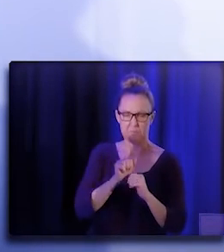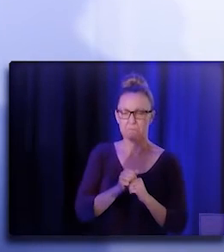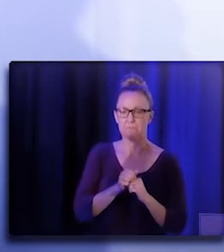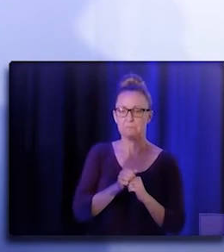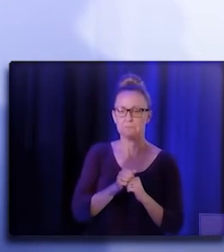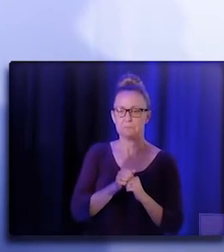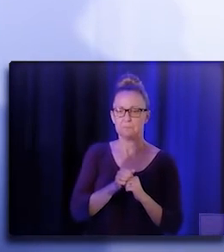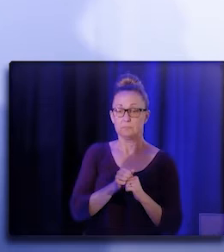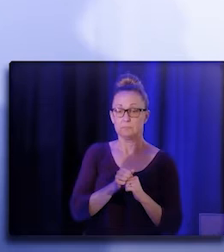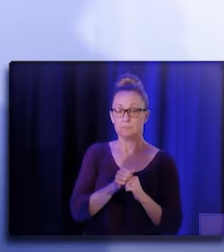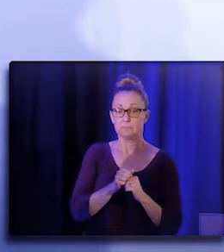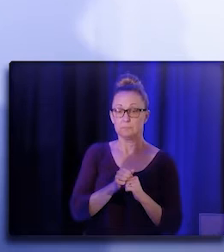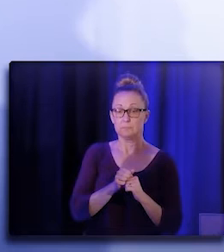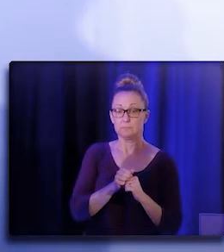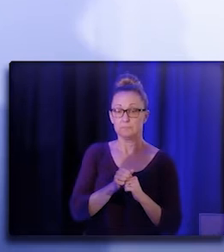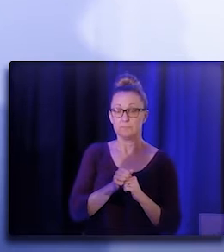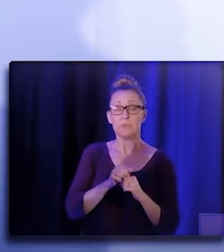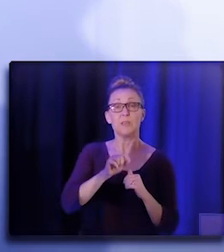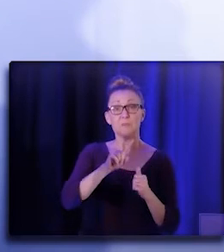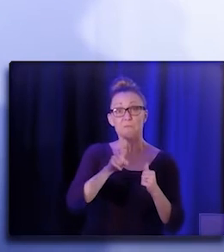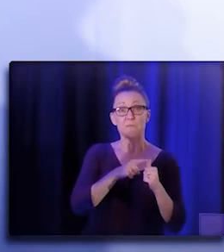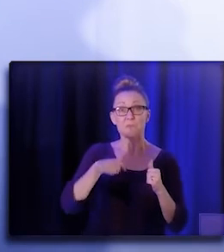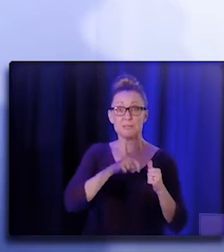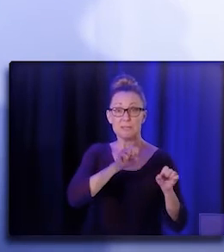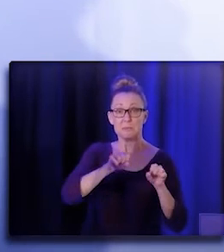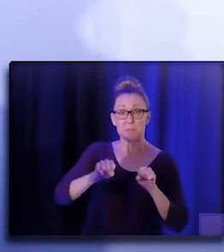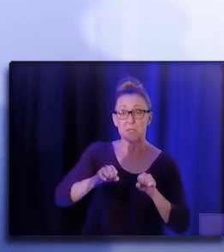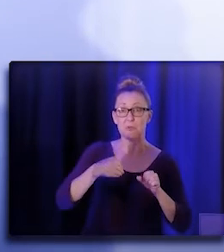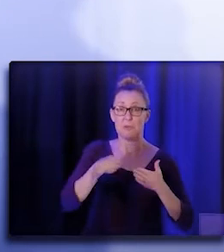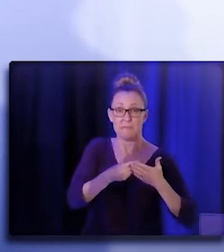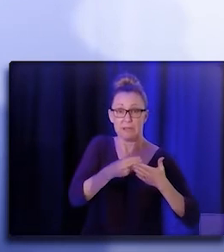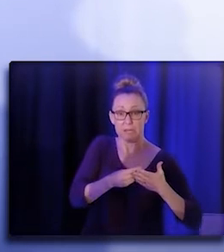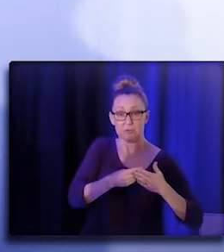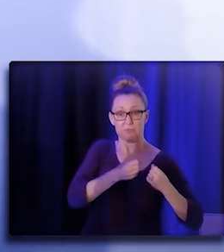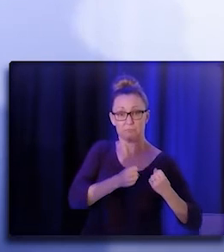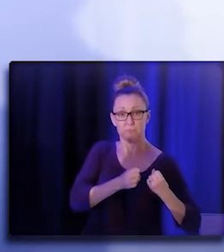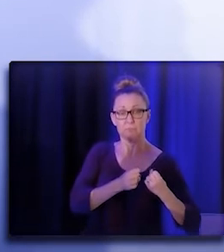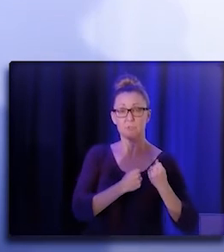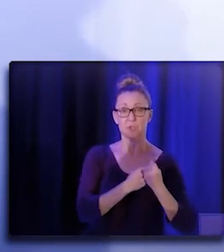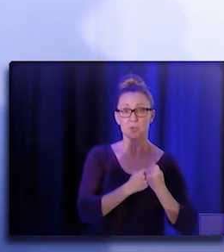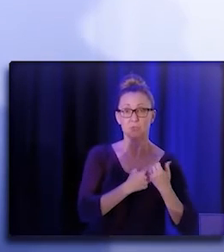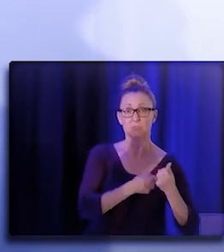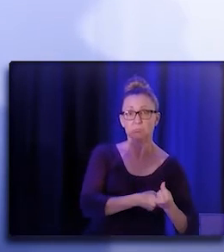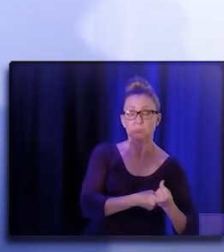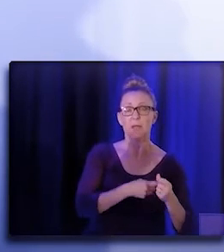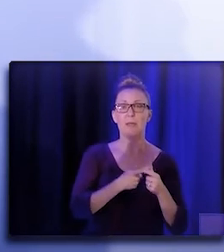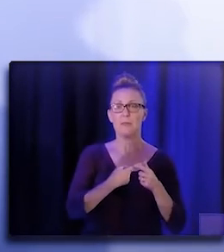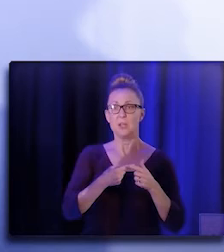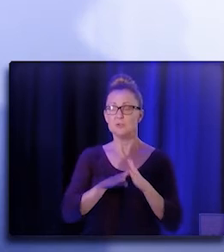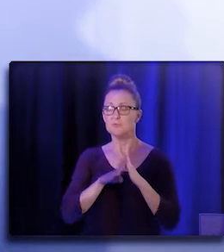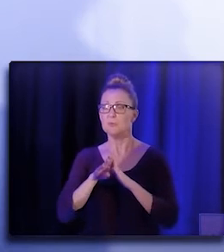"It refers to ability to be financially secure "and to thrive personally and professionally.